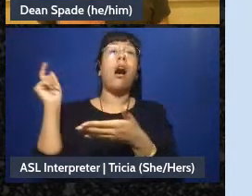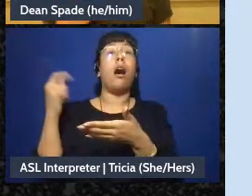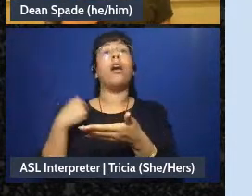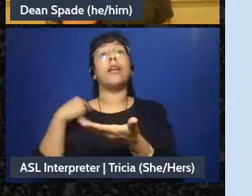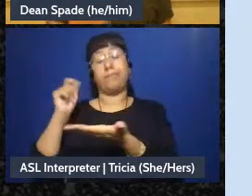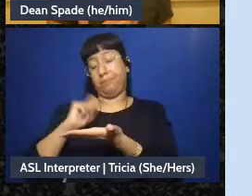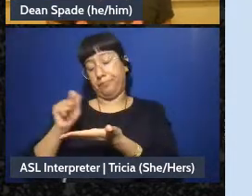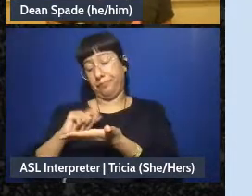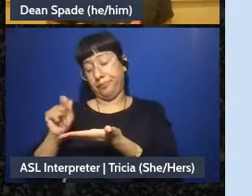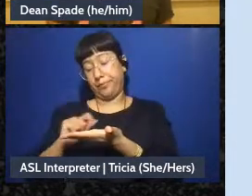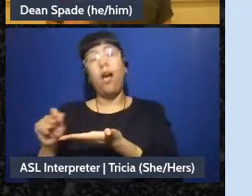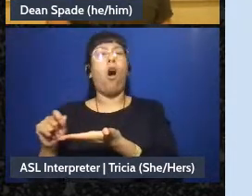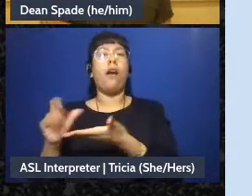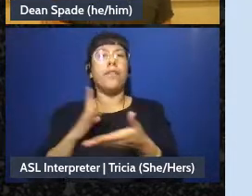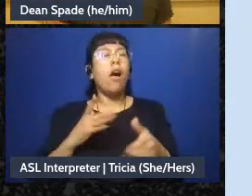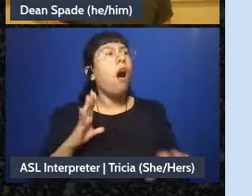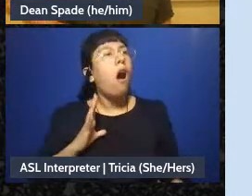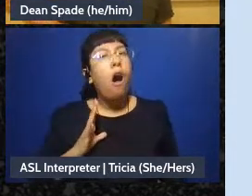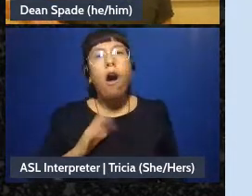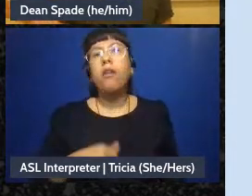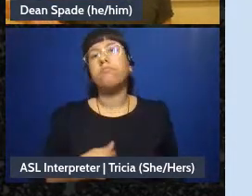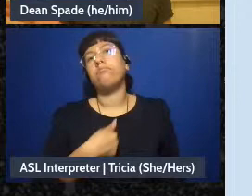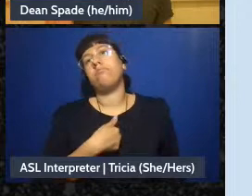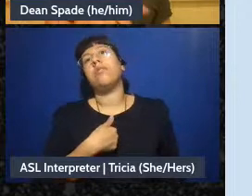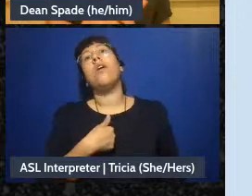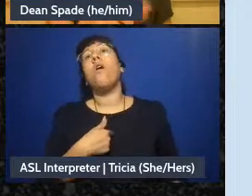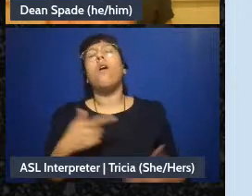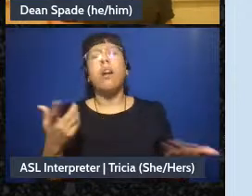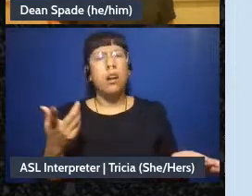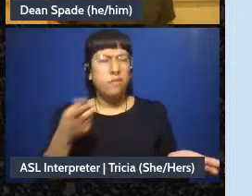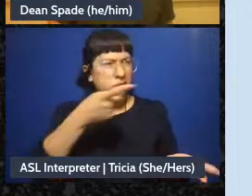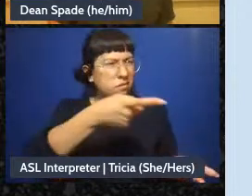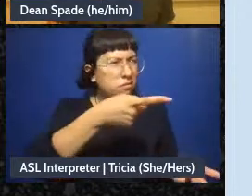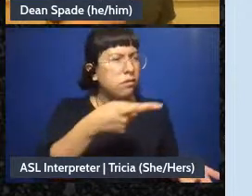or if you write it down wrong they're like “oh I'm being misunderstood, I actually really mean this”